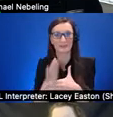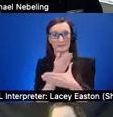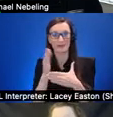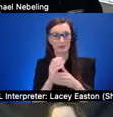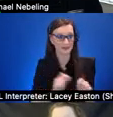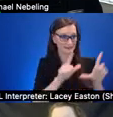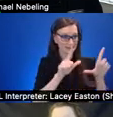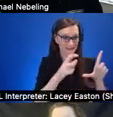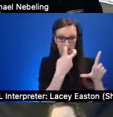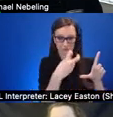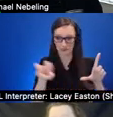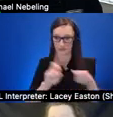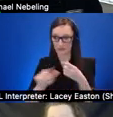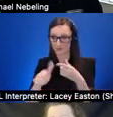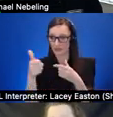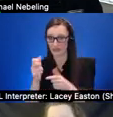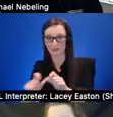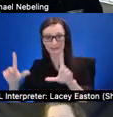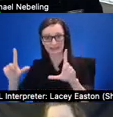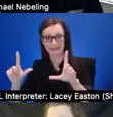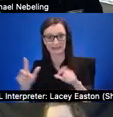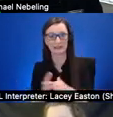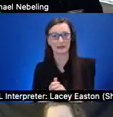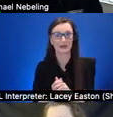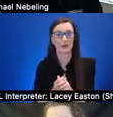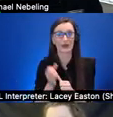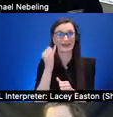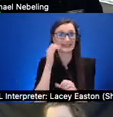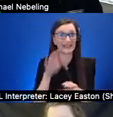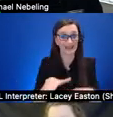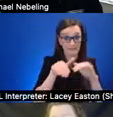experience or they get kicked out or something do they lose their progress can they navigate